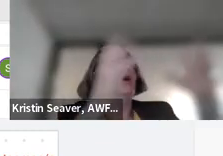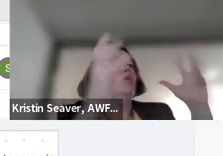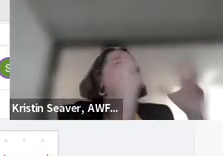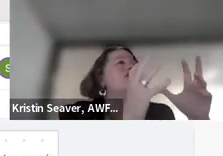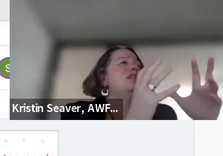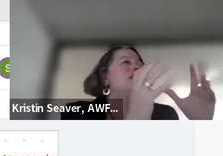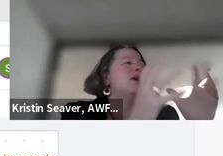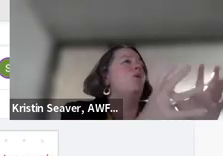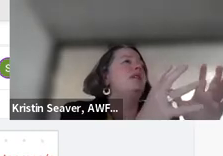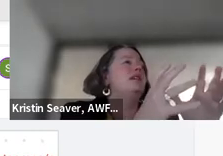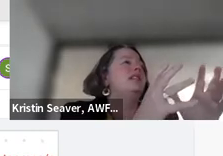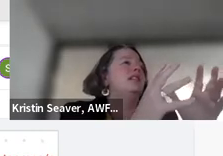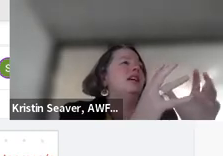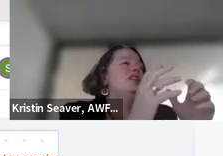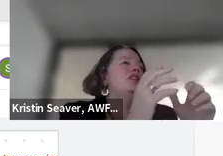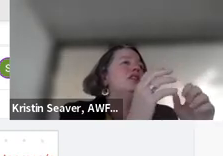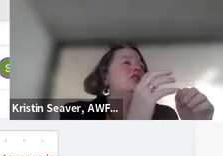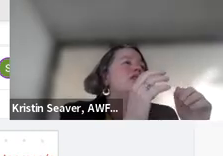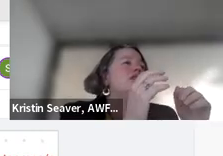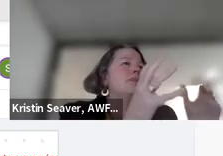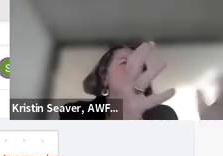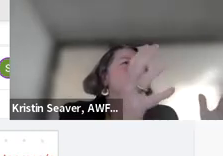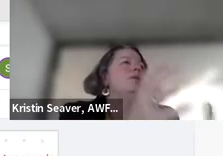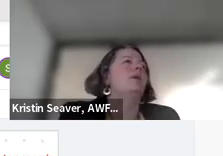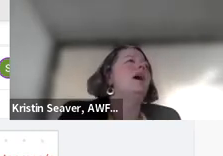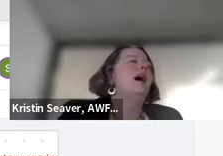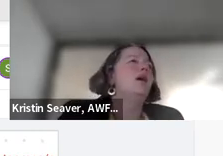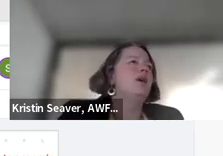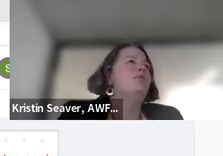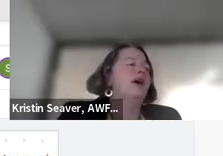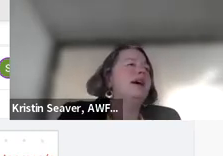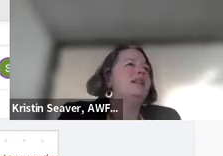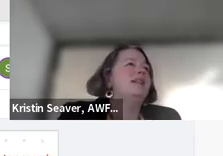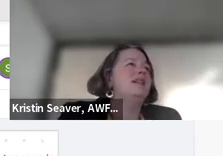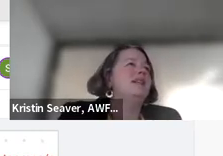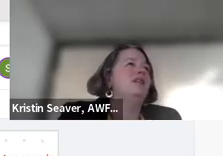like whatever's in a small business presentation to show how complex this is